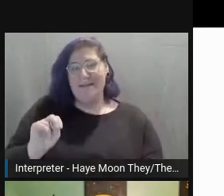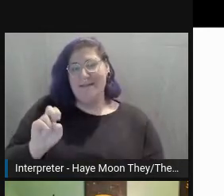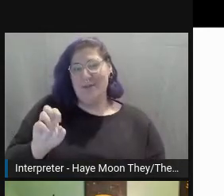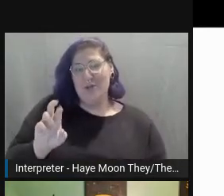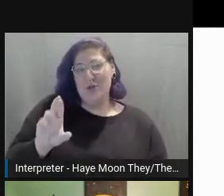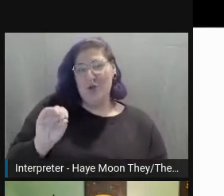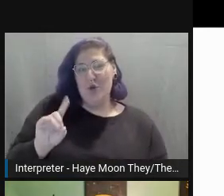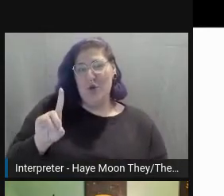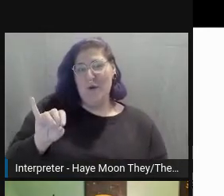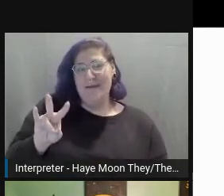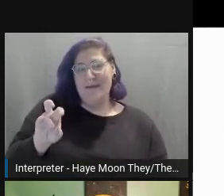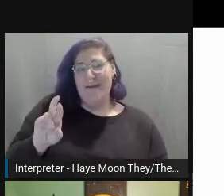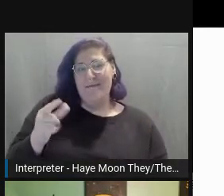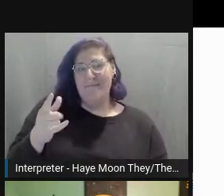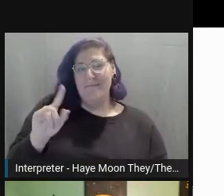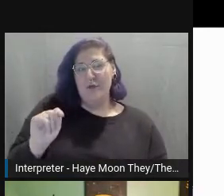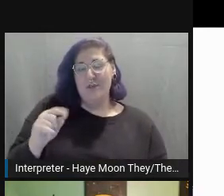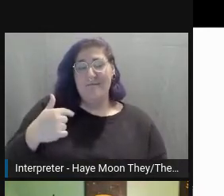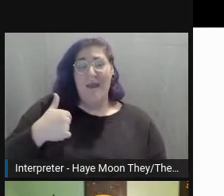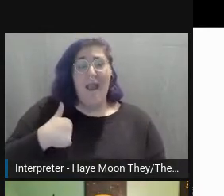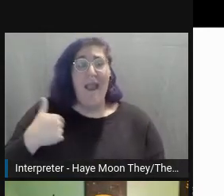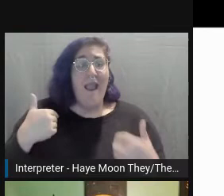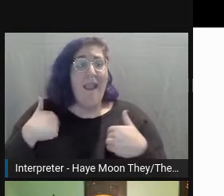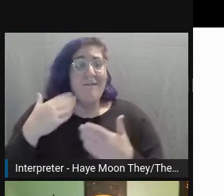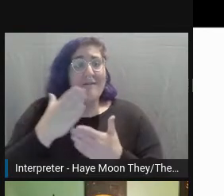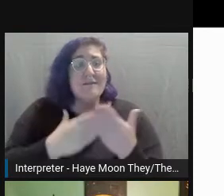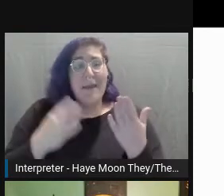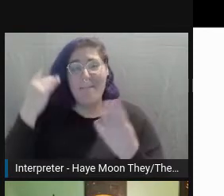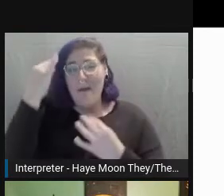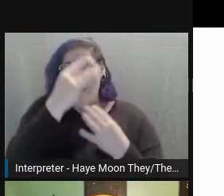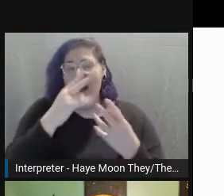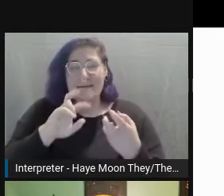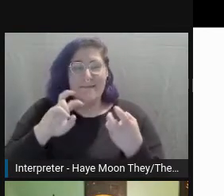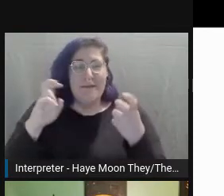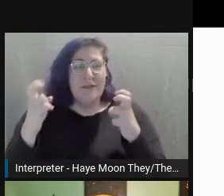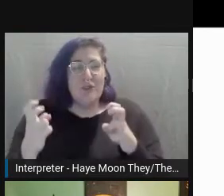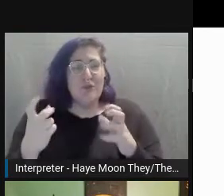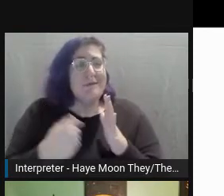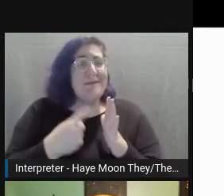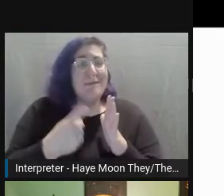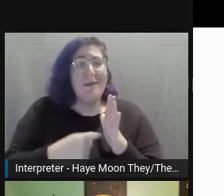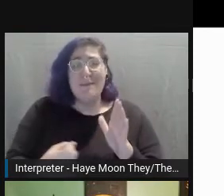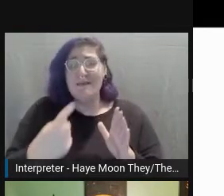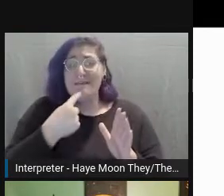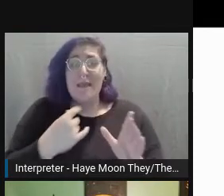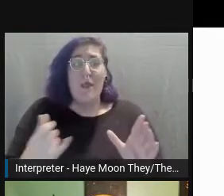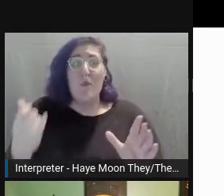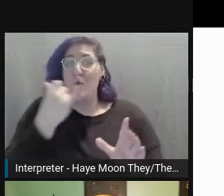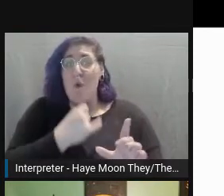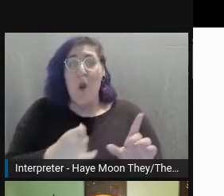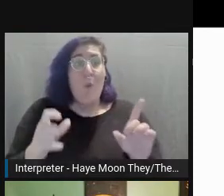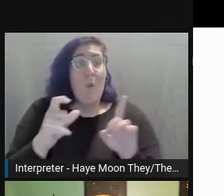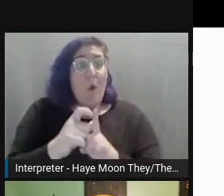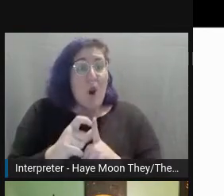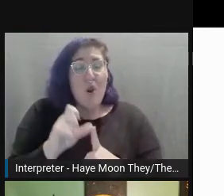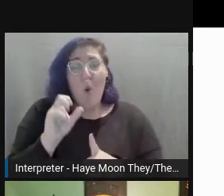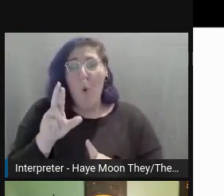Sometimes I may not say the right word, or it comes out differently. I will try to rephrase myself if there's anything